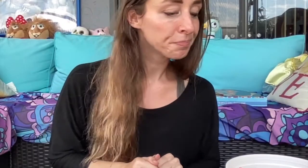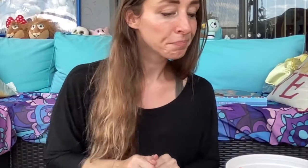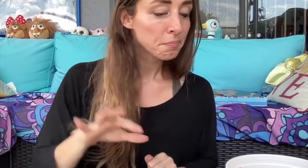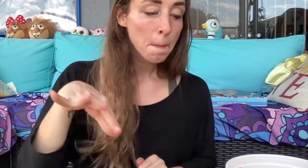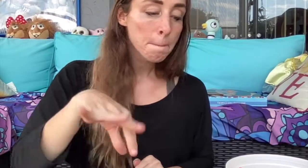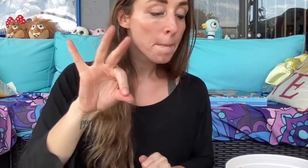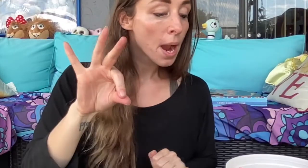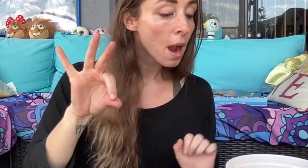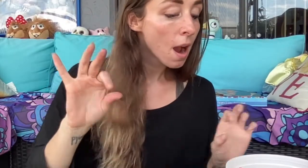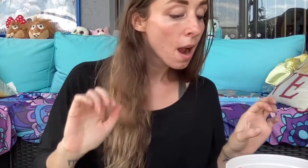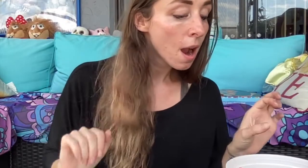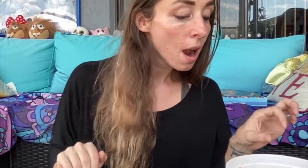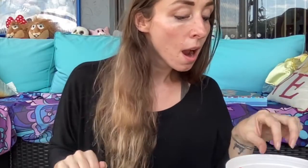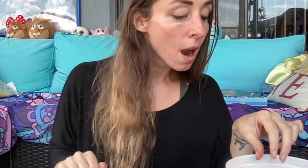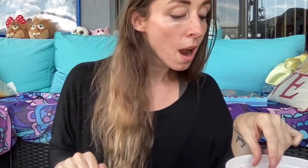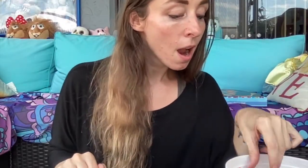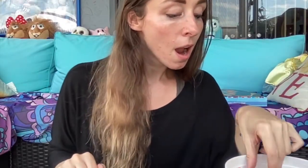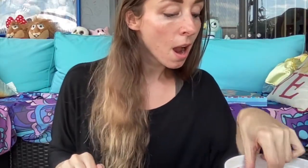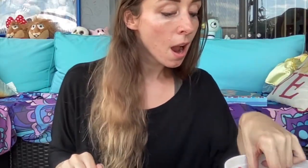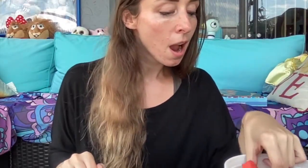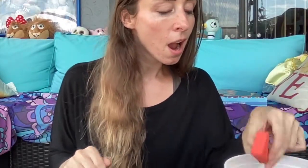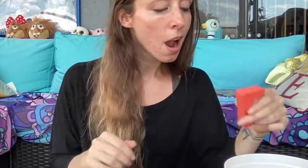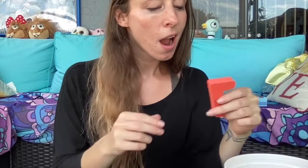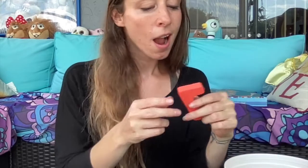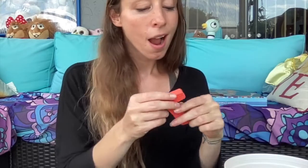Next I pick this one...